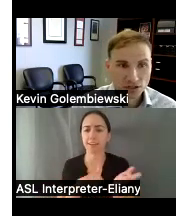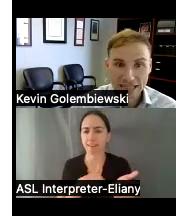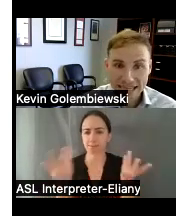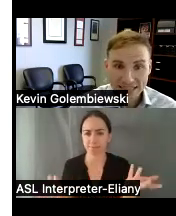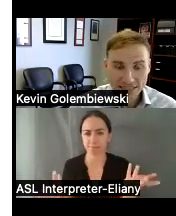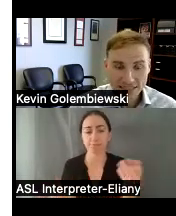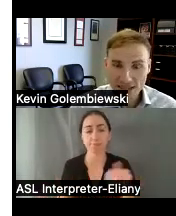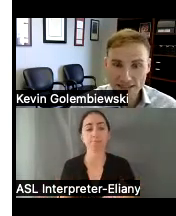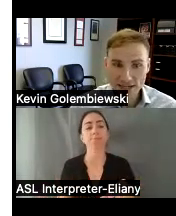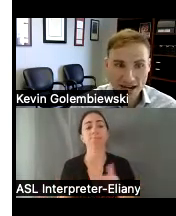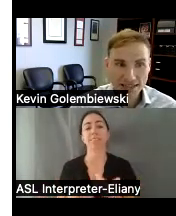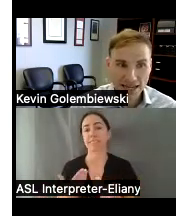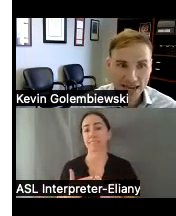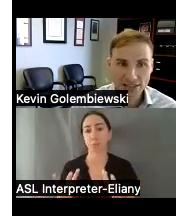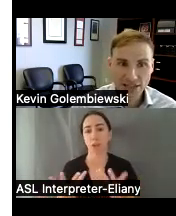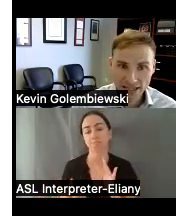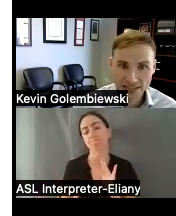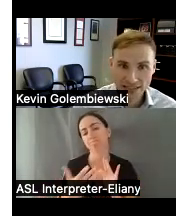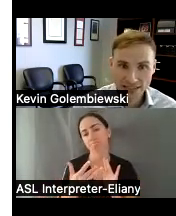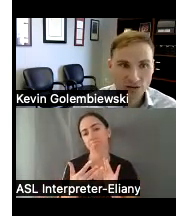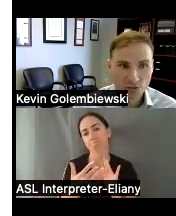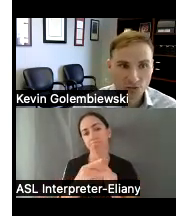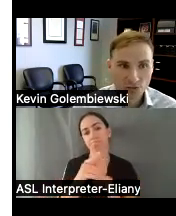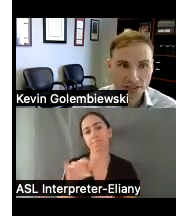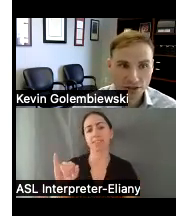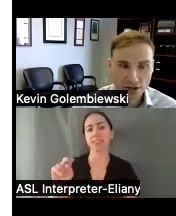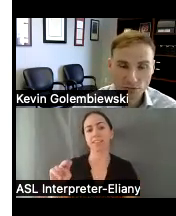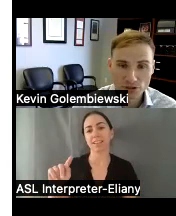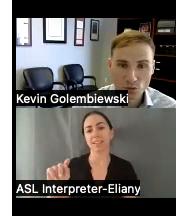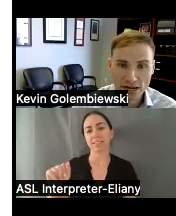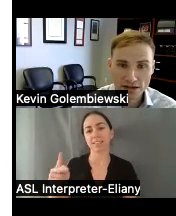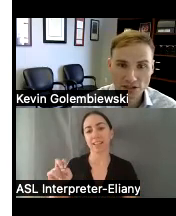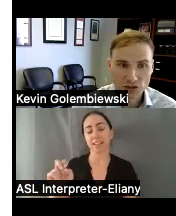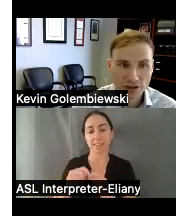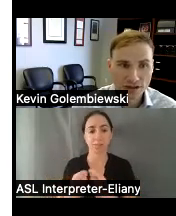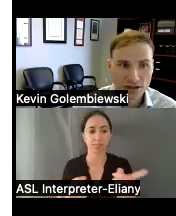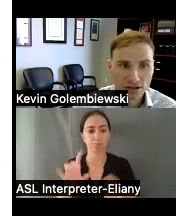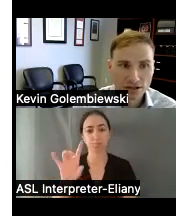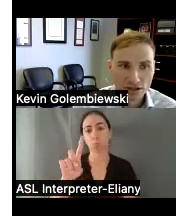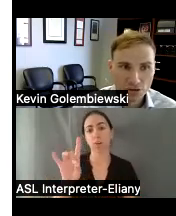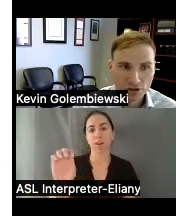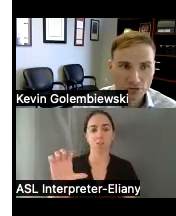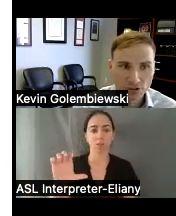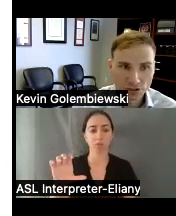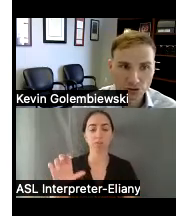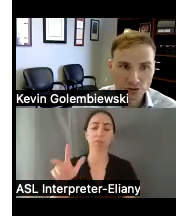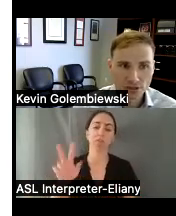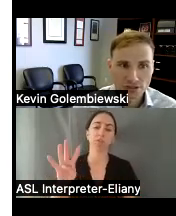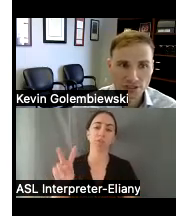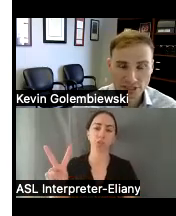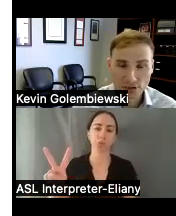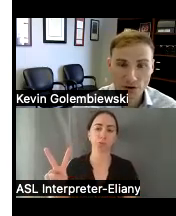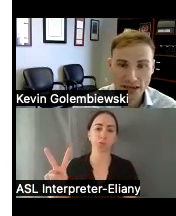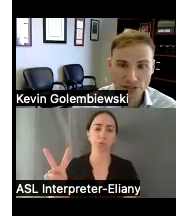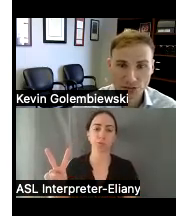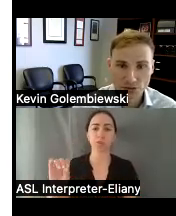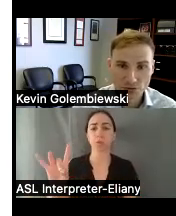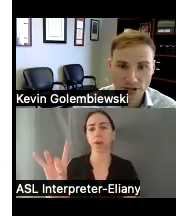the easiest way is to contact intake which the number is 1-800 -342-0823